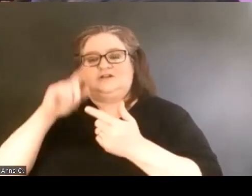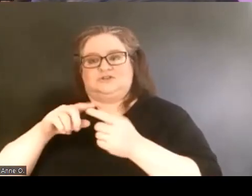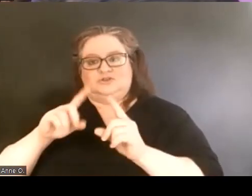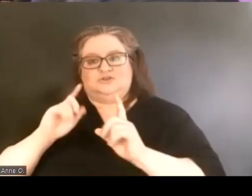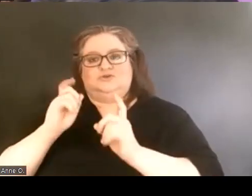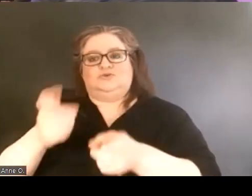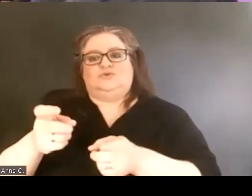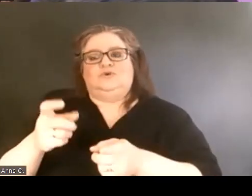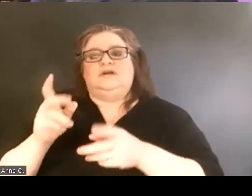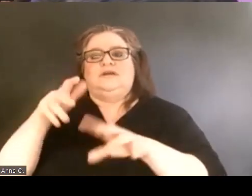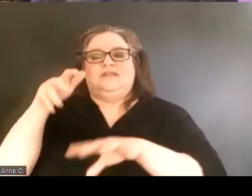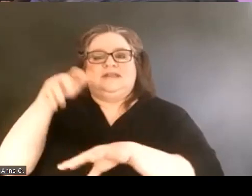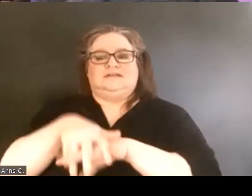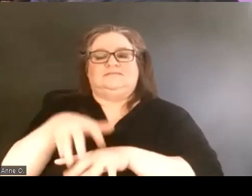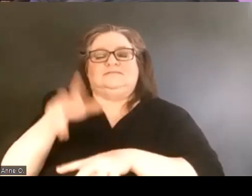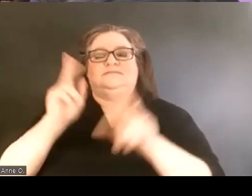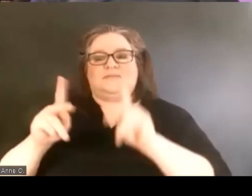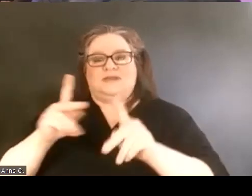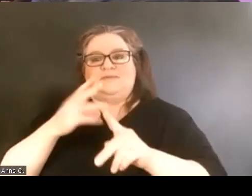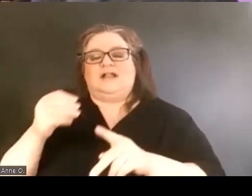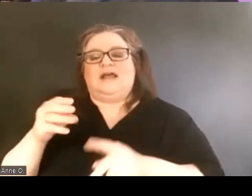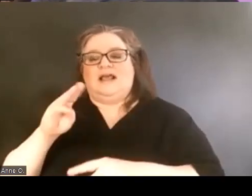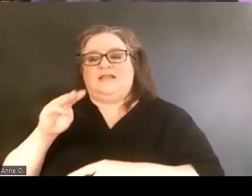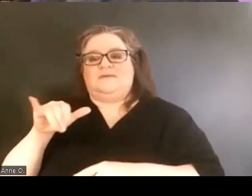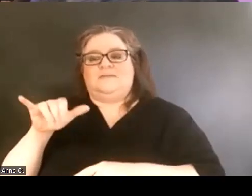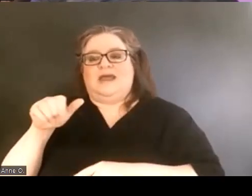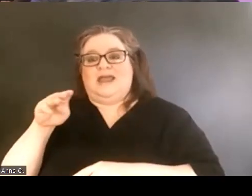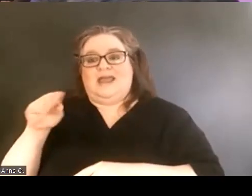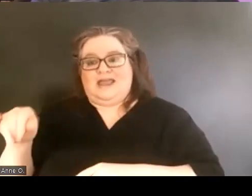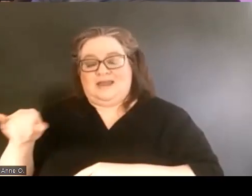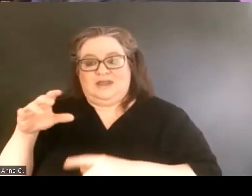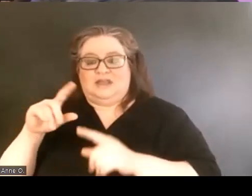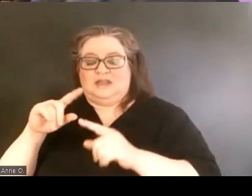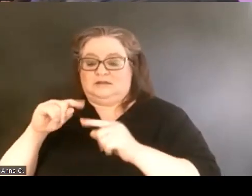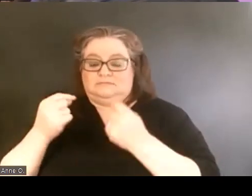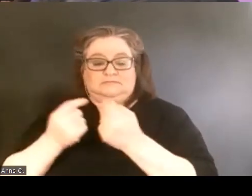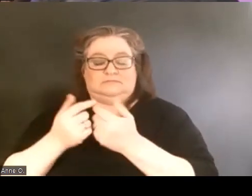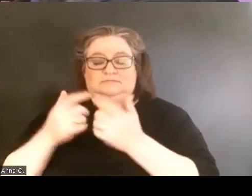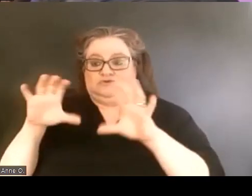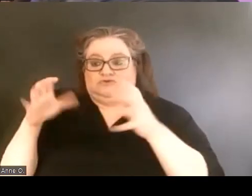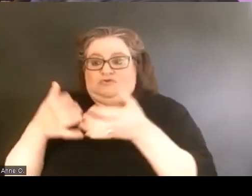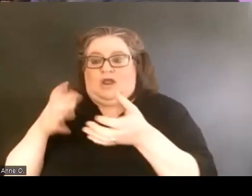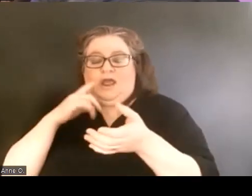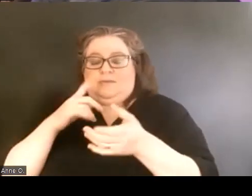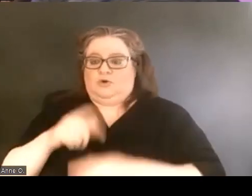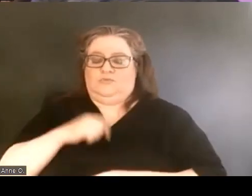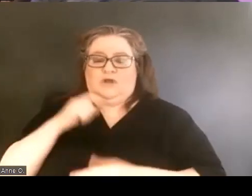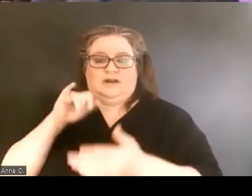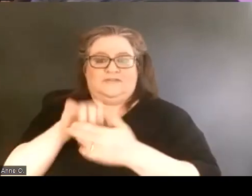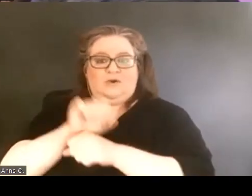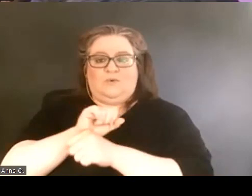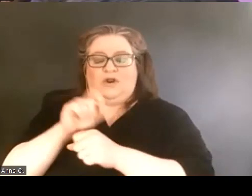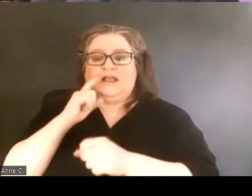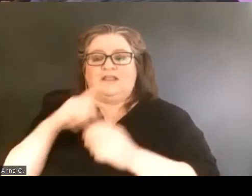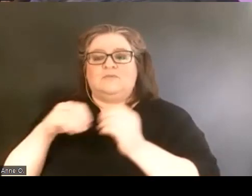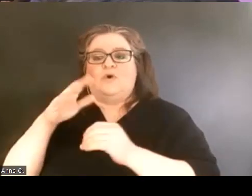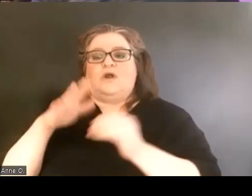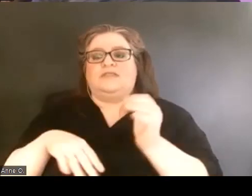Miami University and the Myaamia tribe are proud of this work and of the more than 140 Myaamia students